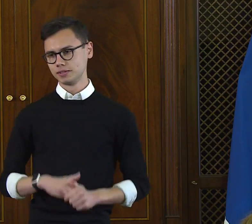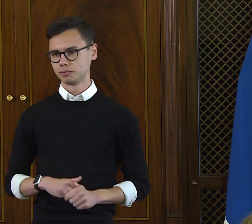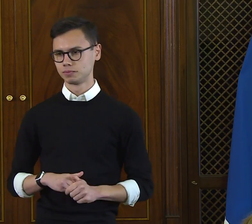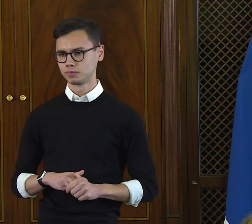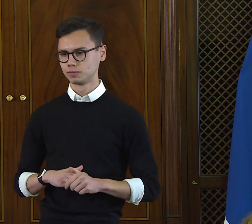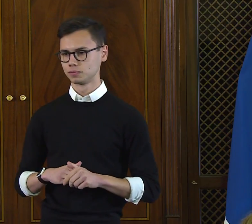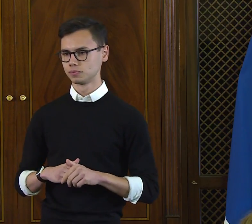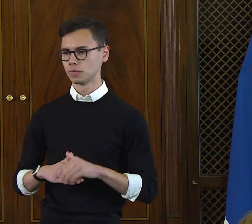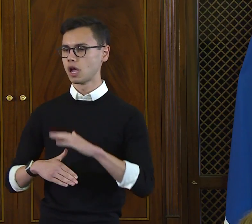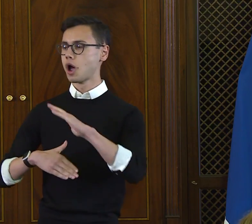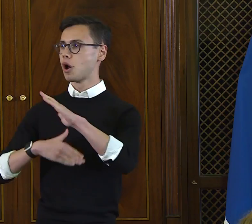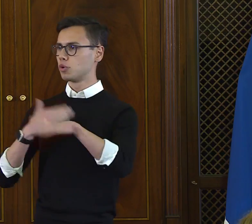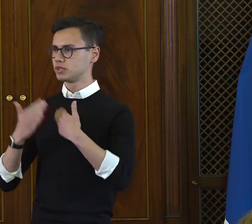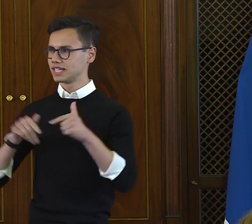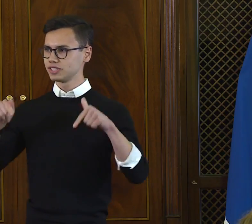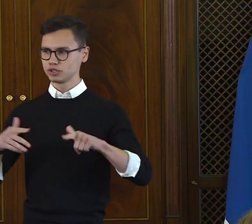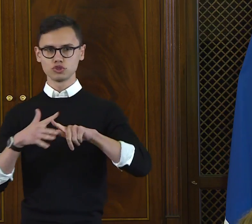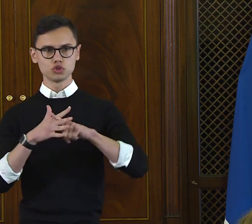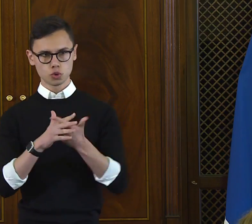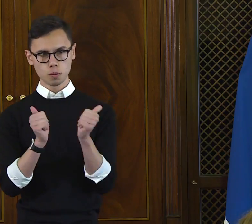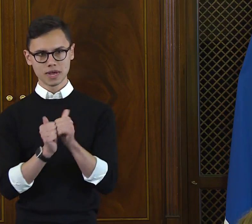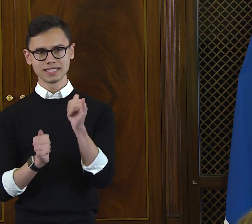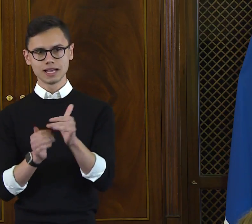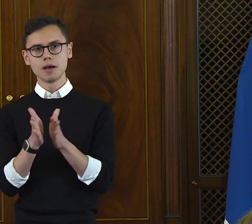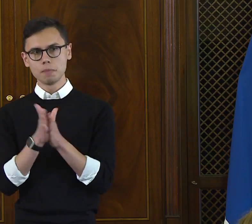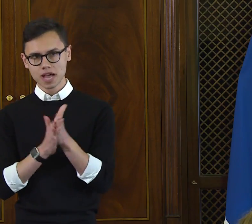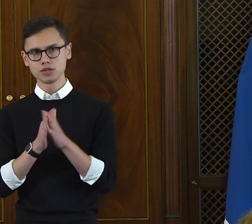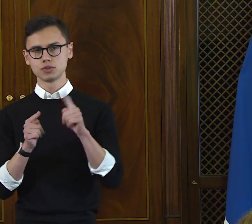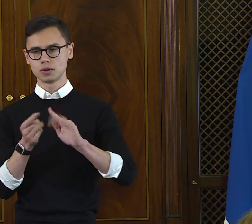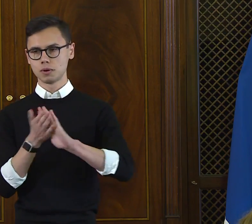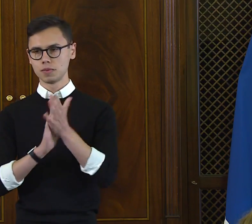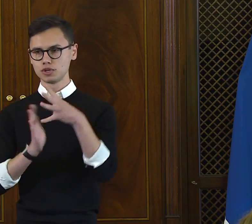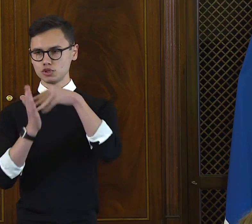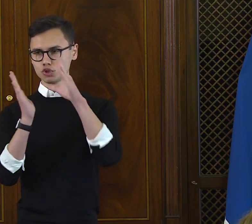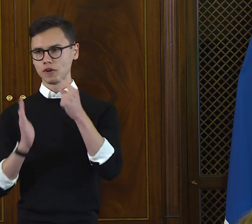and all of this starts with a willingness to be a student